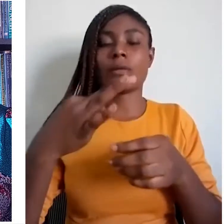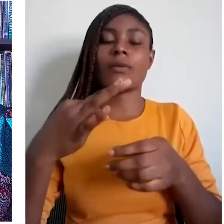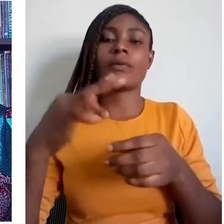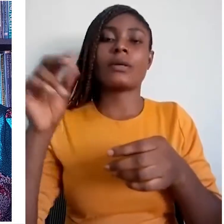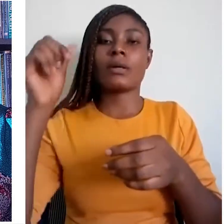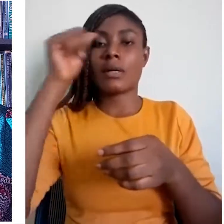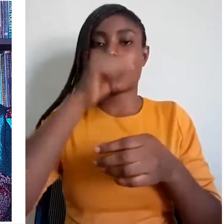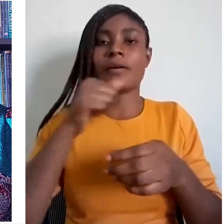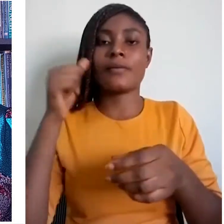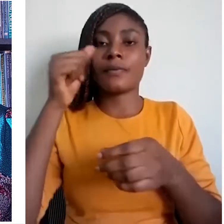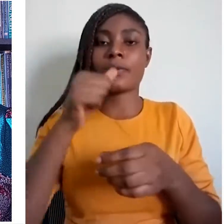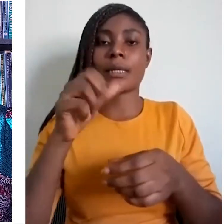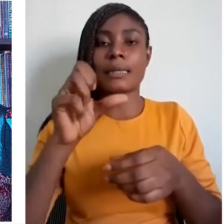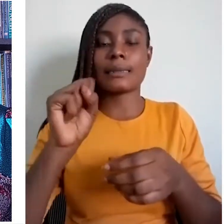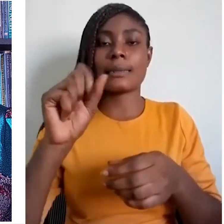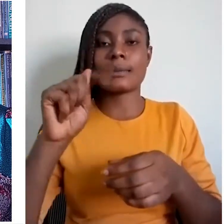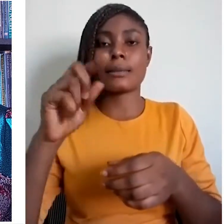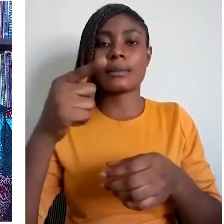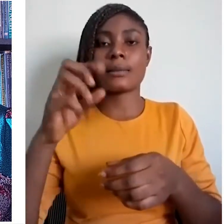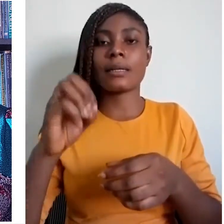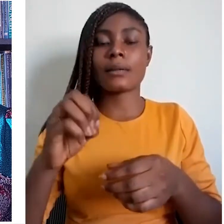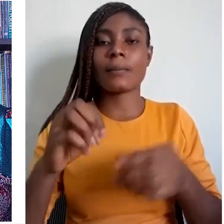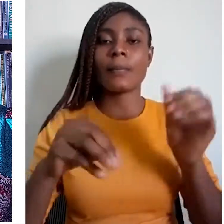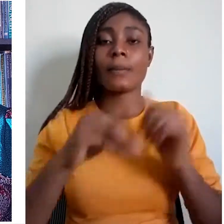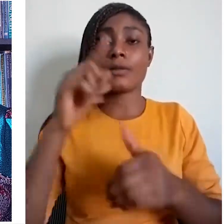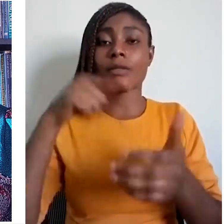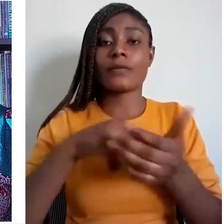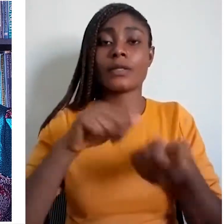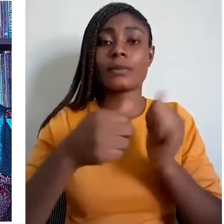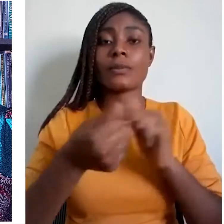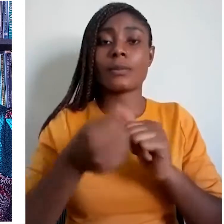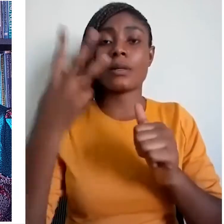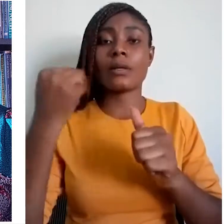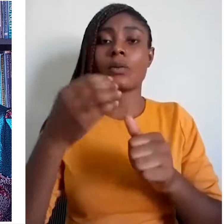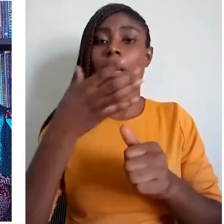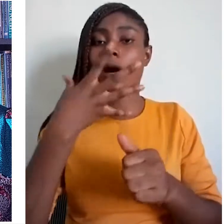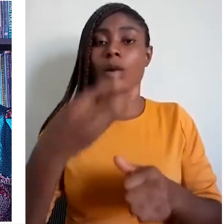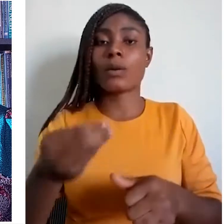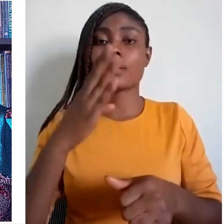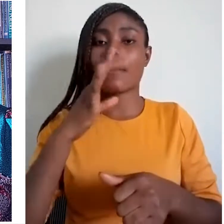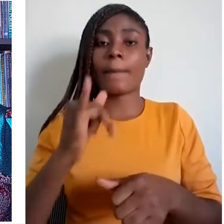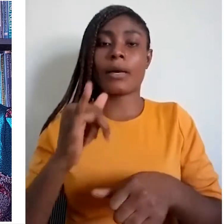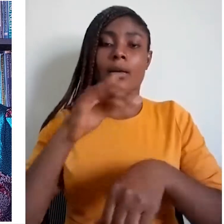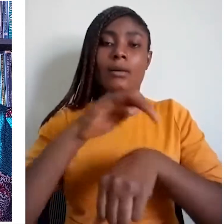Most of the linguistic problems experienced in Africa today were caused by colonialism.